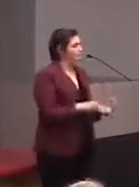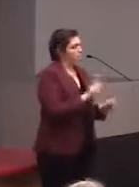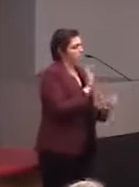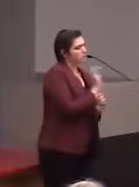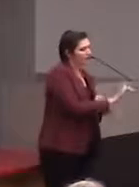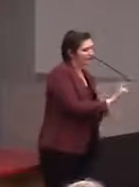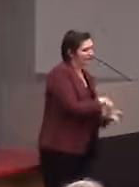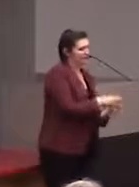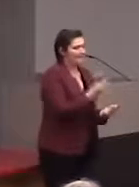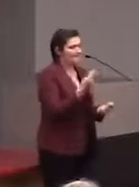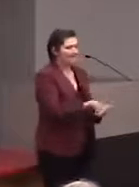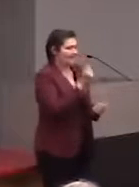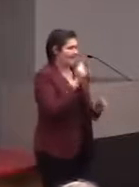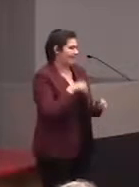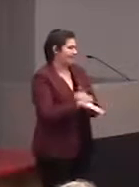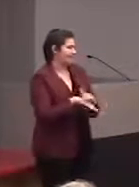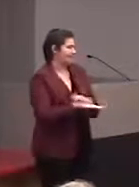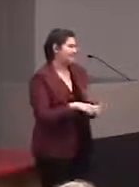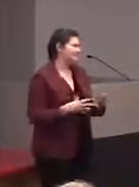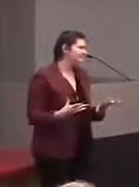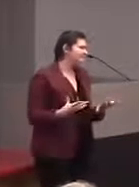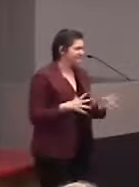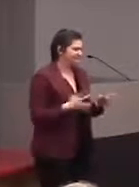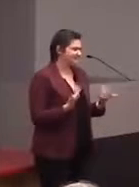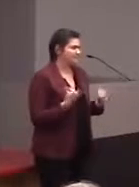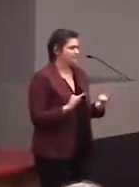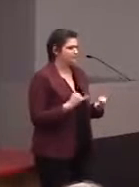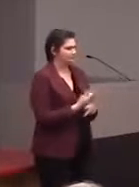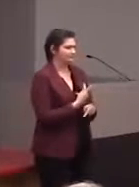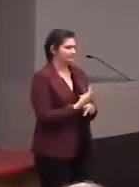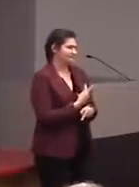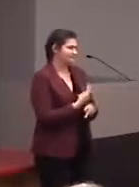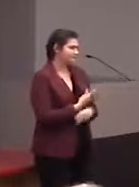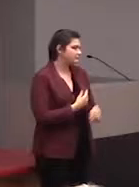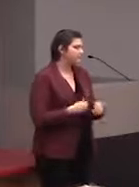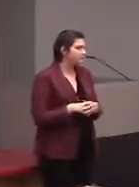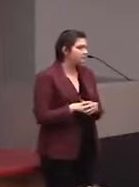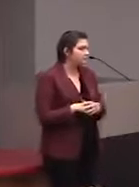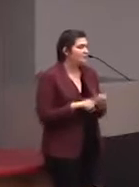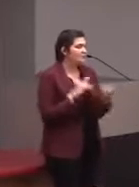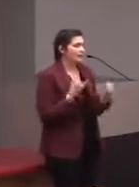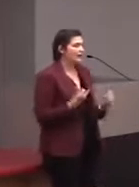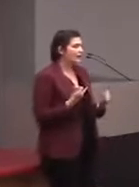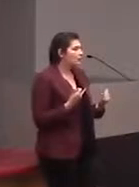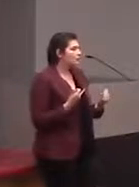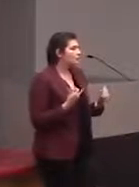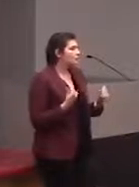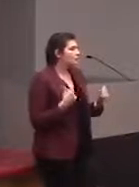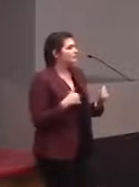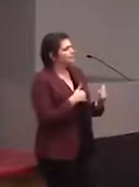have immediate access, like through electronic braille. But right now we've tried different things.